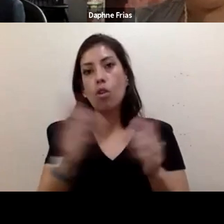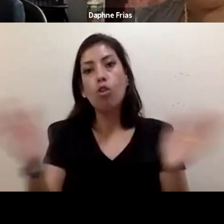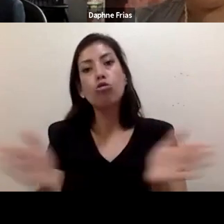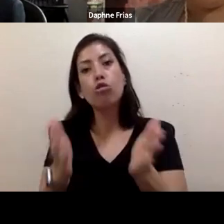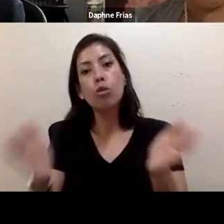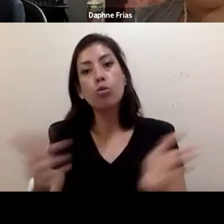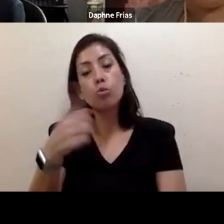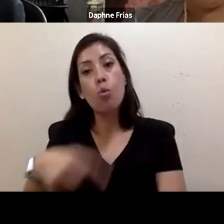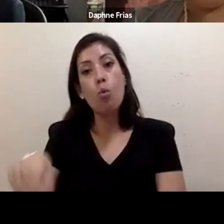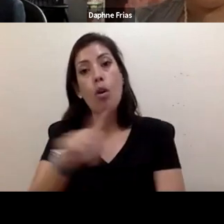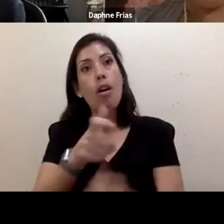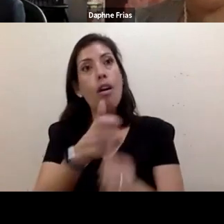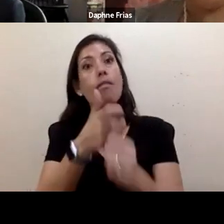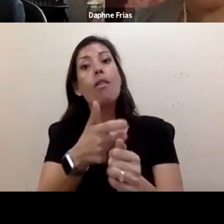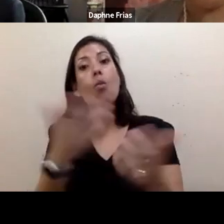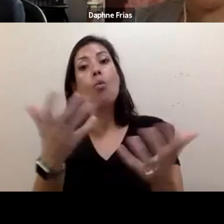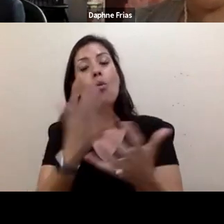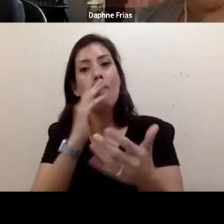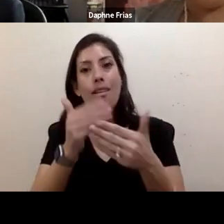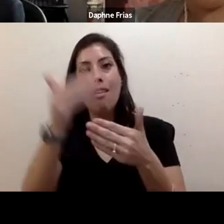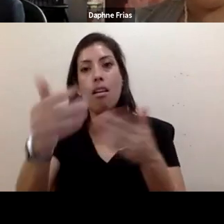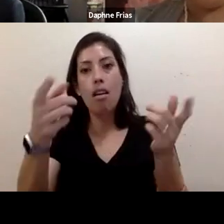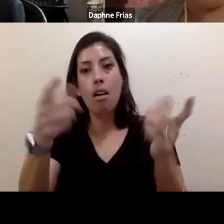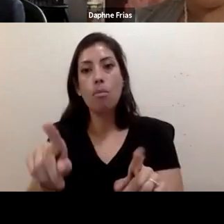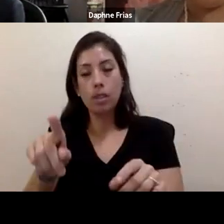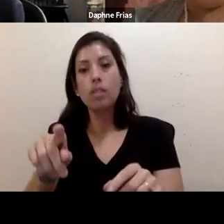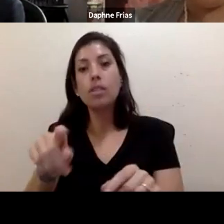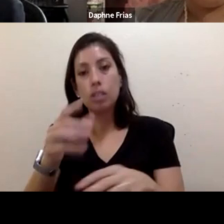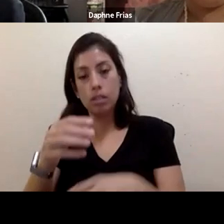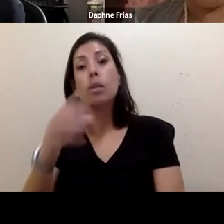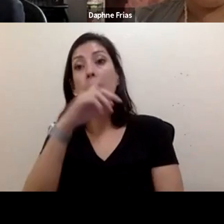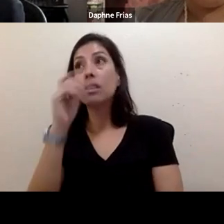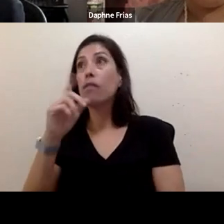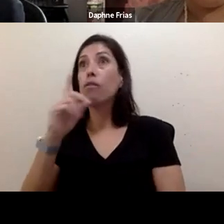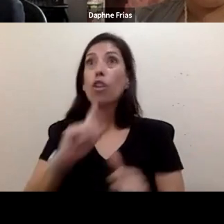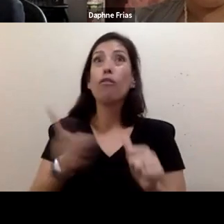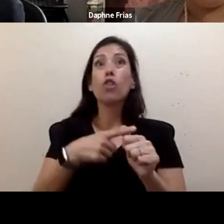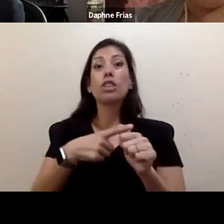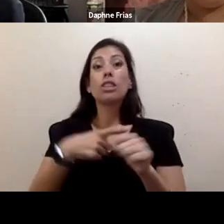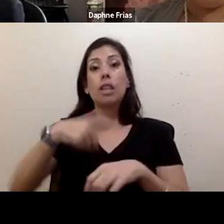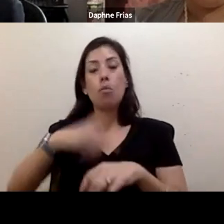what's going to happen in the next COP26, because for the first time, there's going to be a on disability.